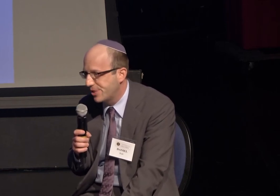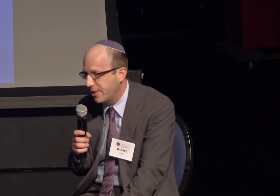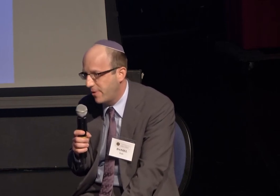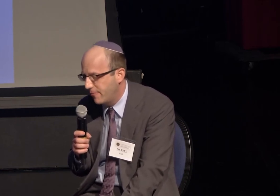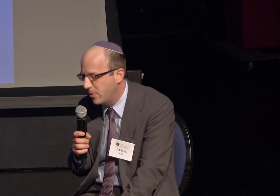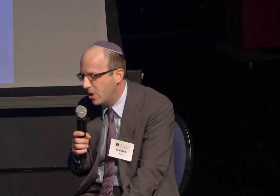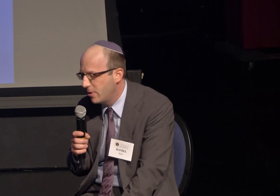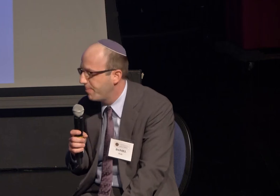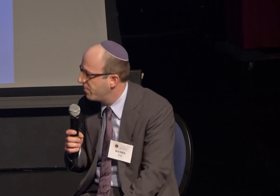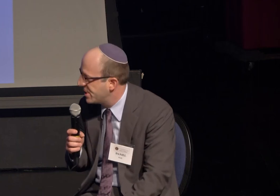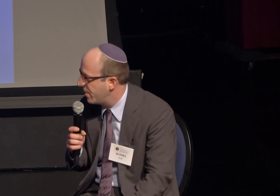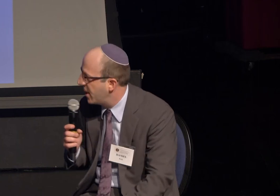"Disagreement of the sake of heaven"